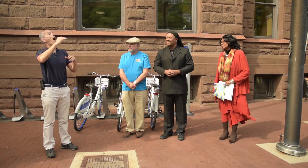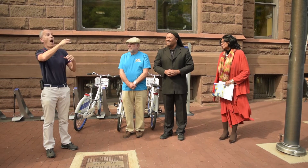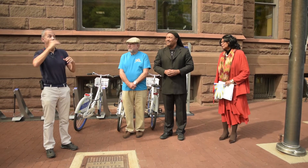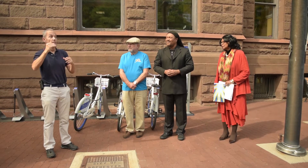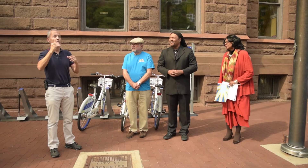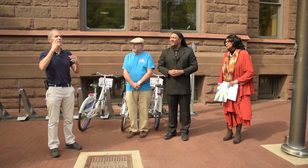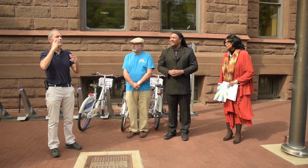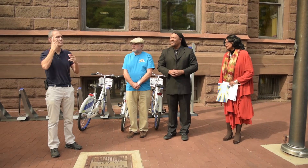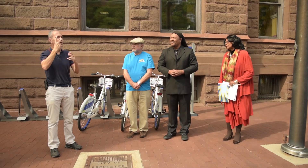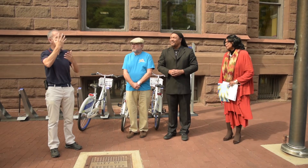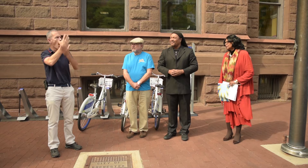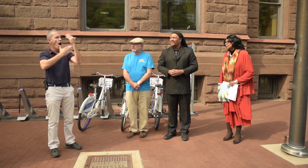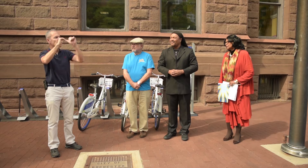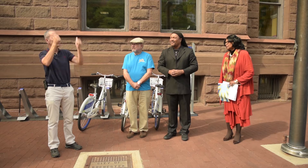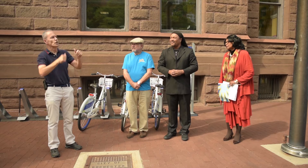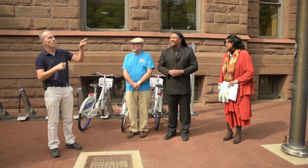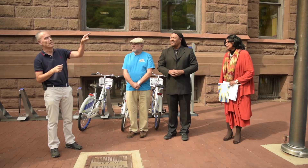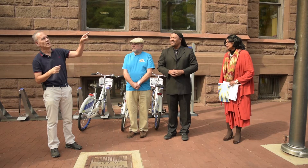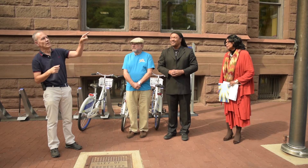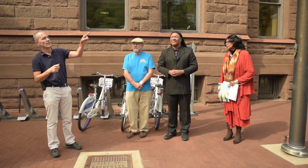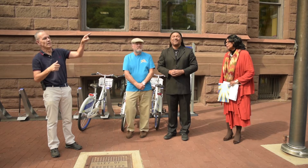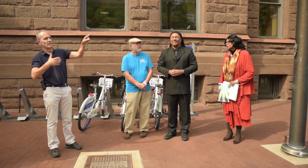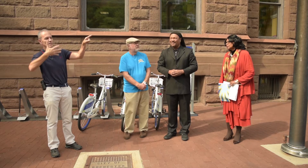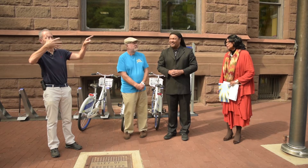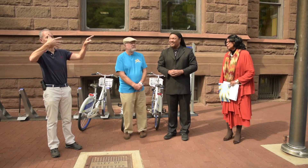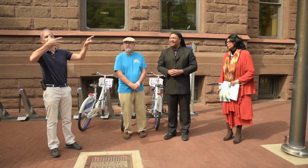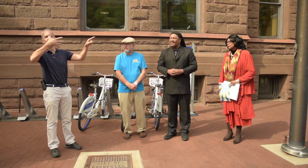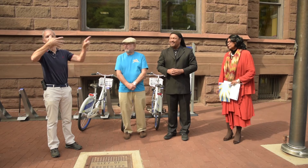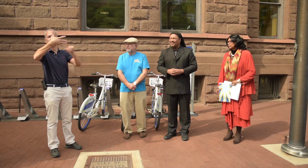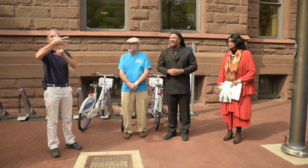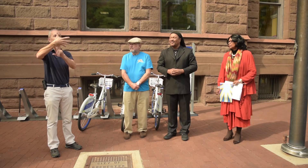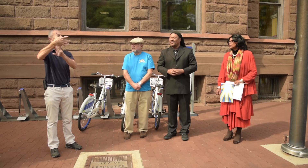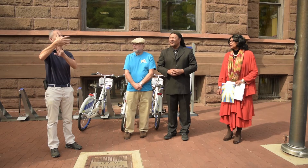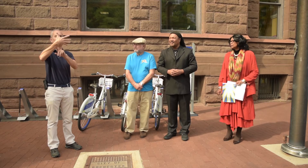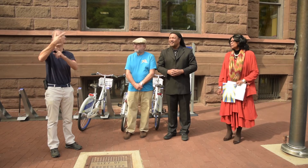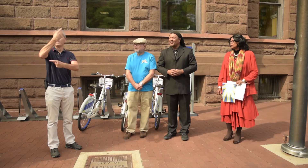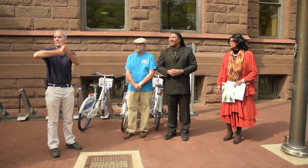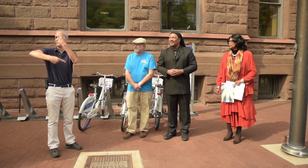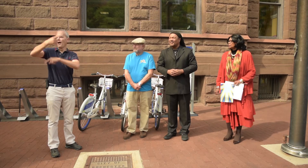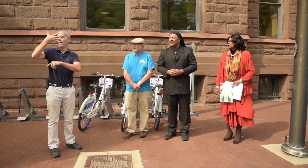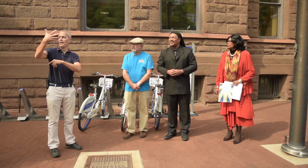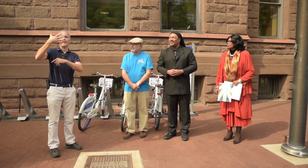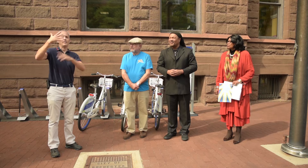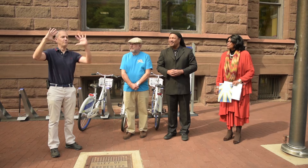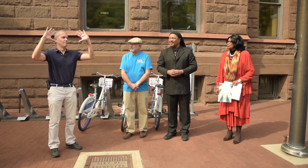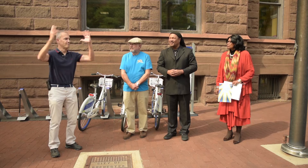that color and you will see these shapes of how those like a hand like a sign of